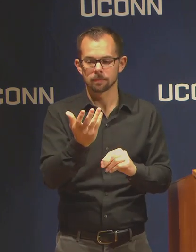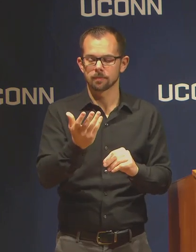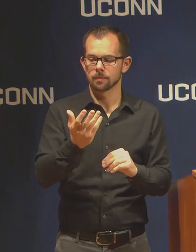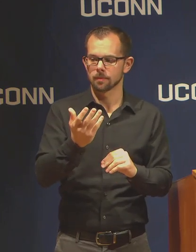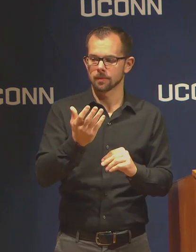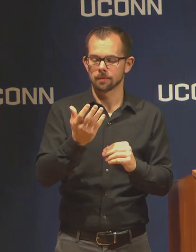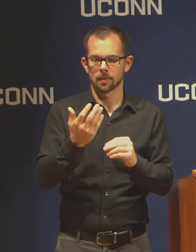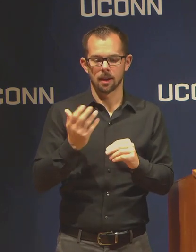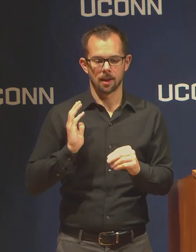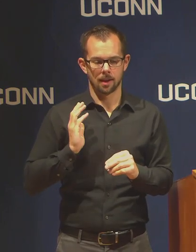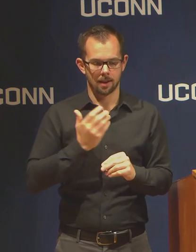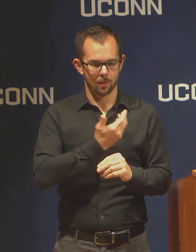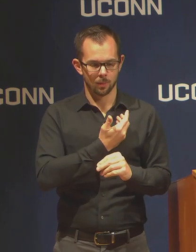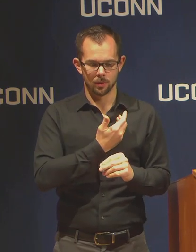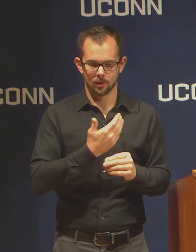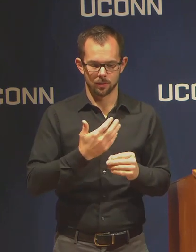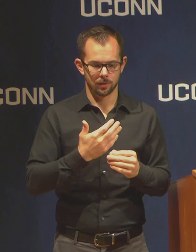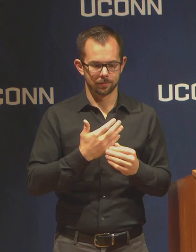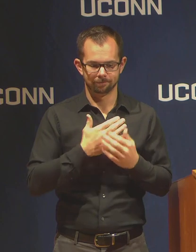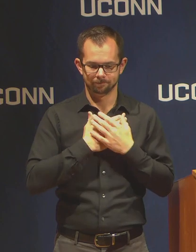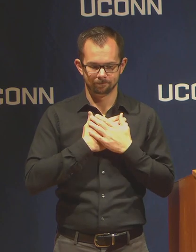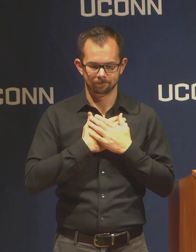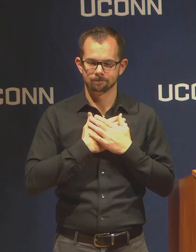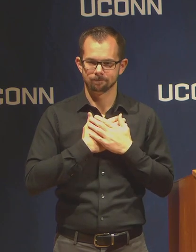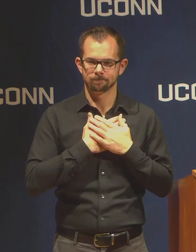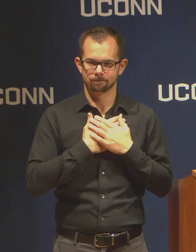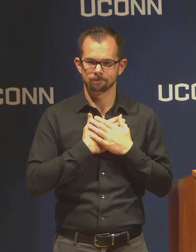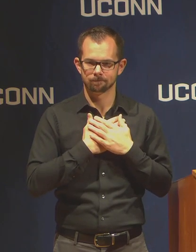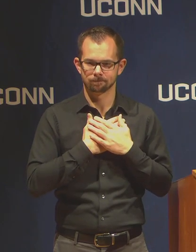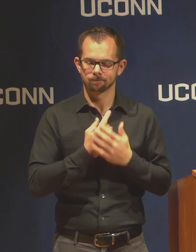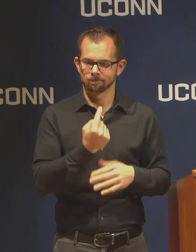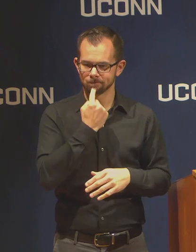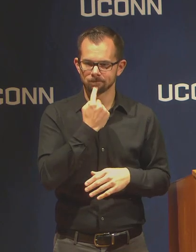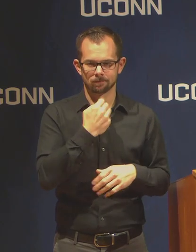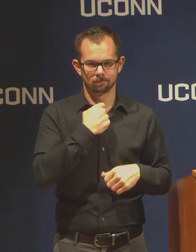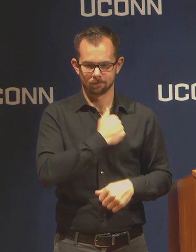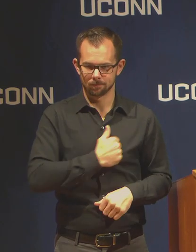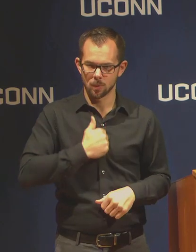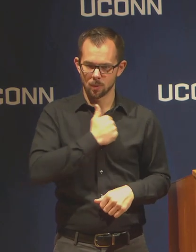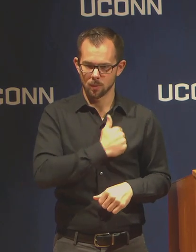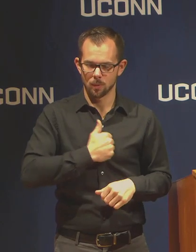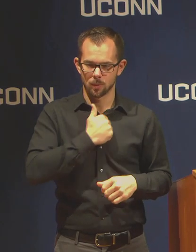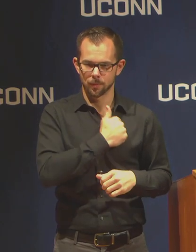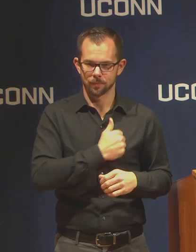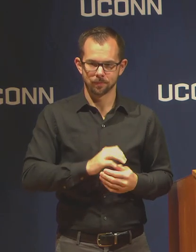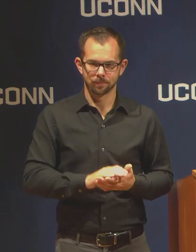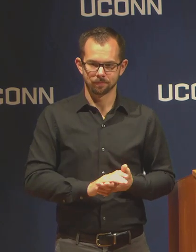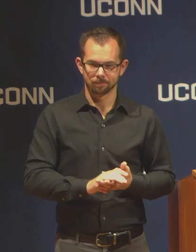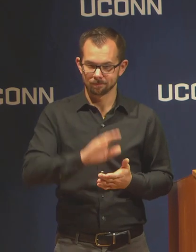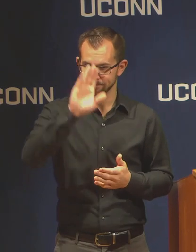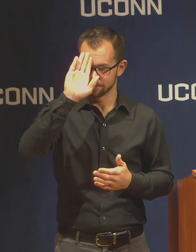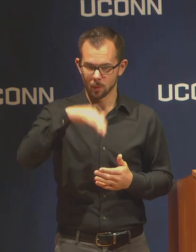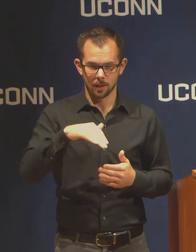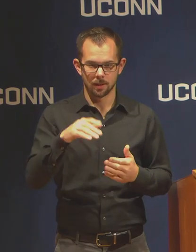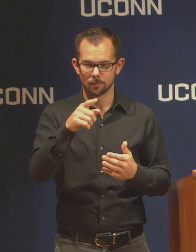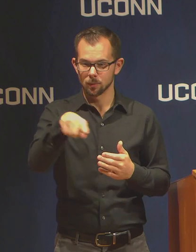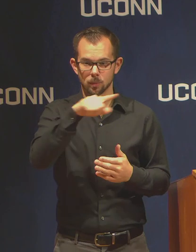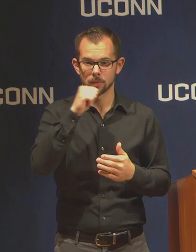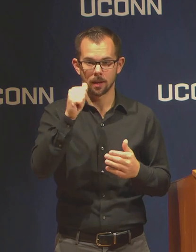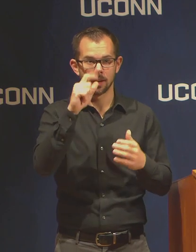my sorrow that I know this is not the way you expected your senior year to end,